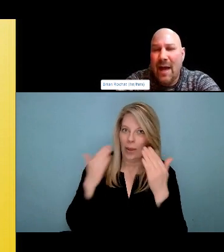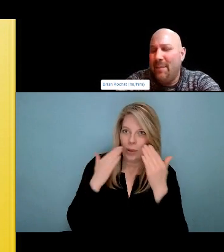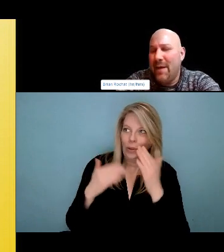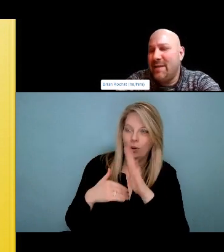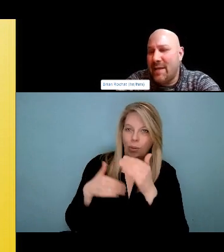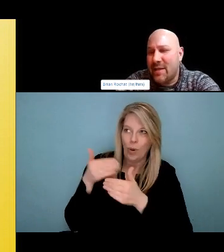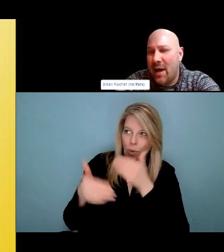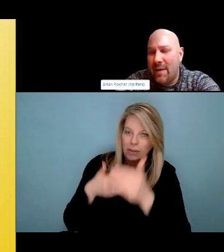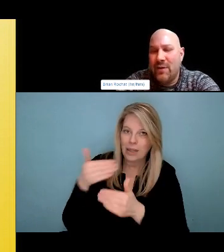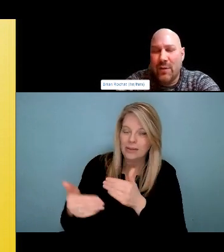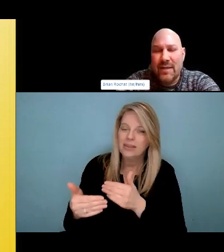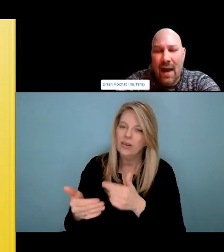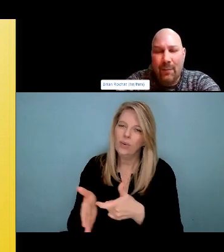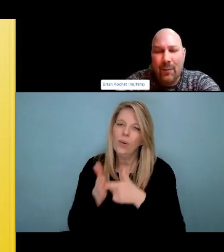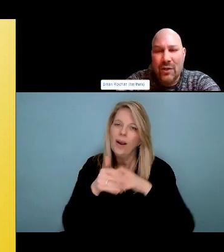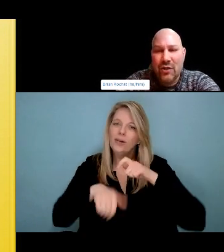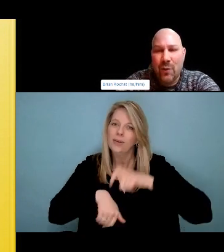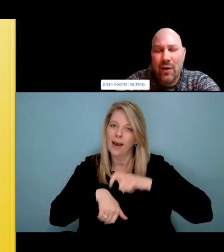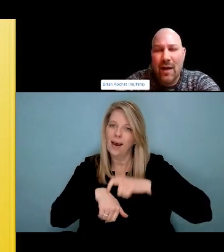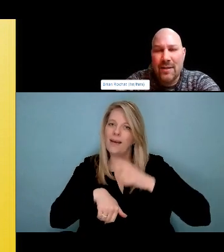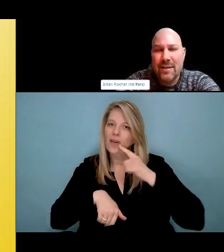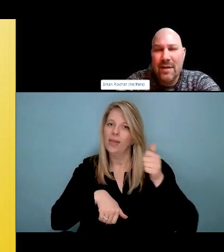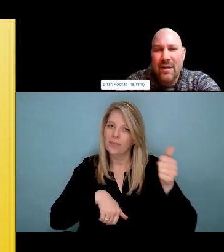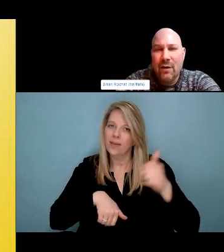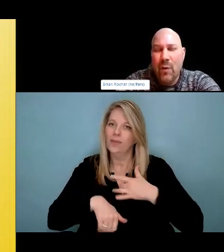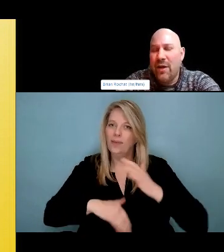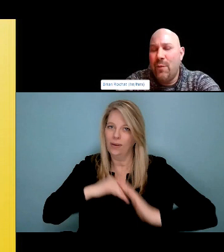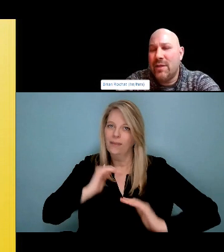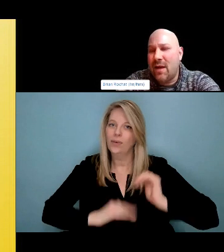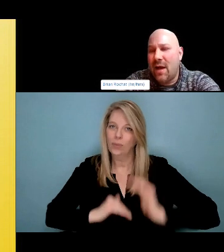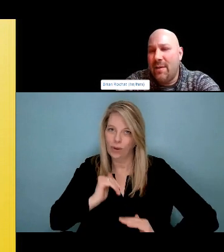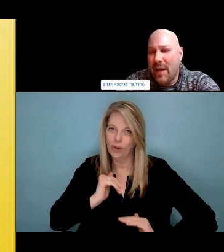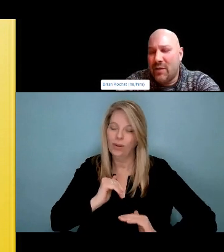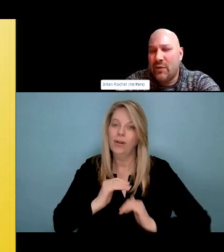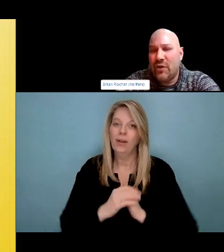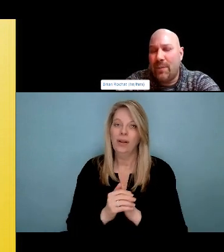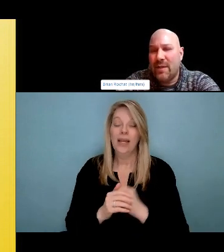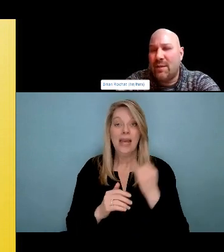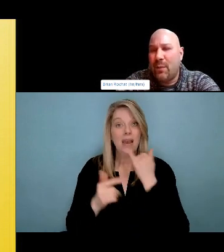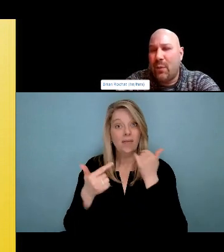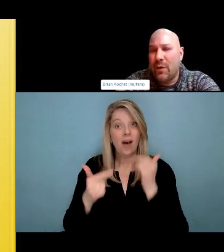Because it's like your take away their identity. Name's Koyolk, Sedgmar, and I'm from Khawk,